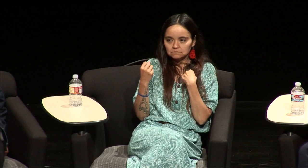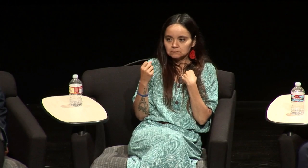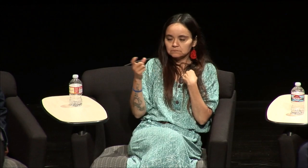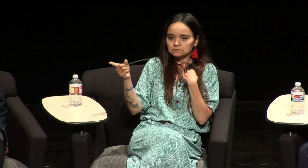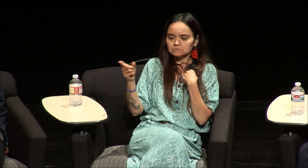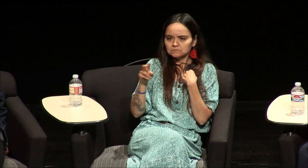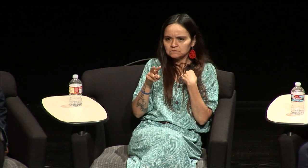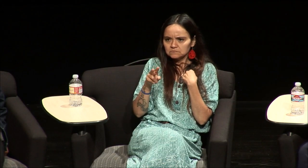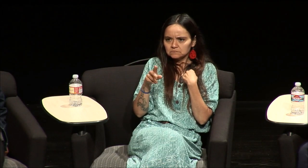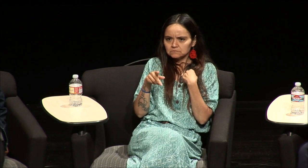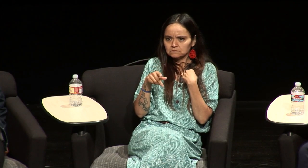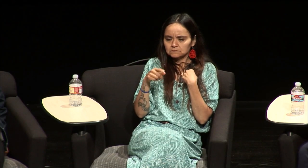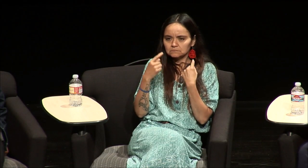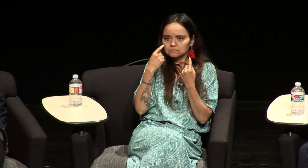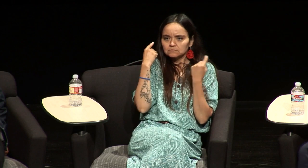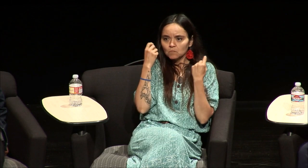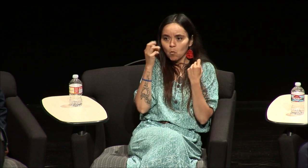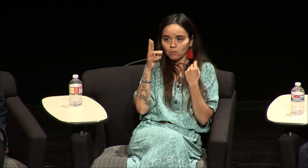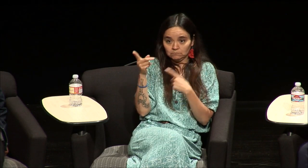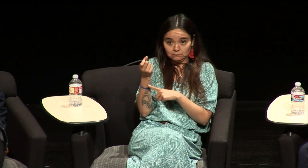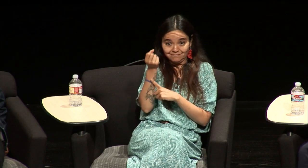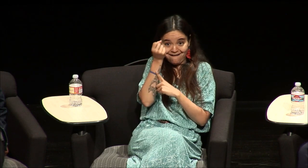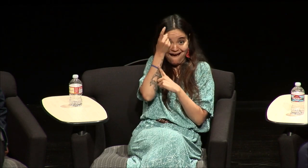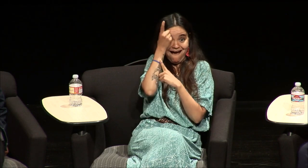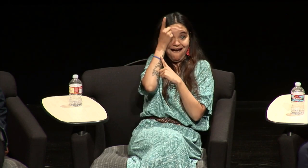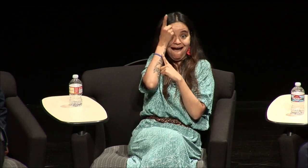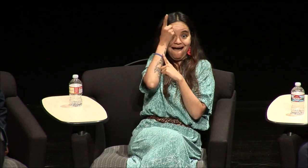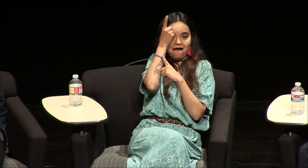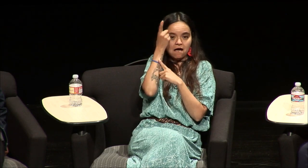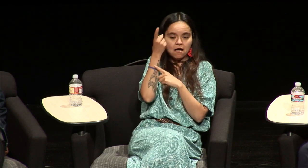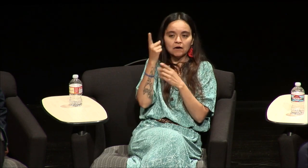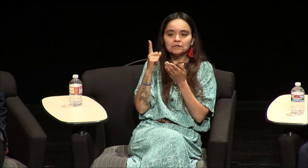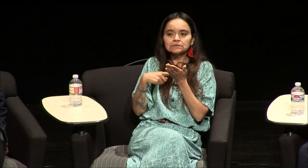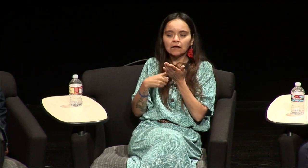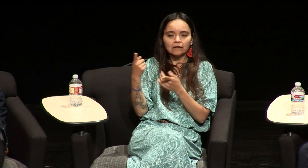didn't like it when I was signing and he would miss what I'd say or he'd